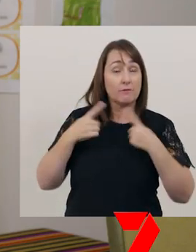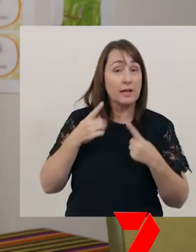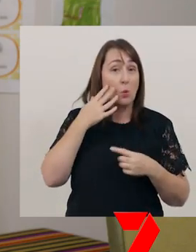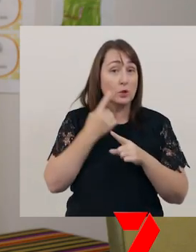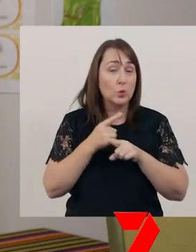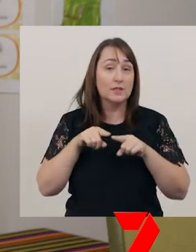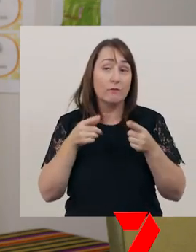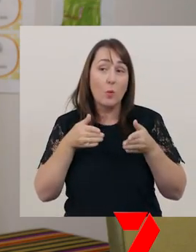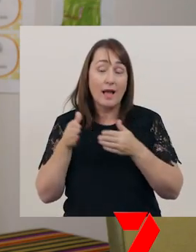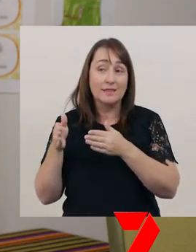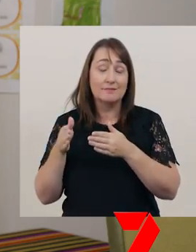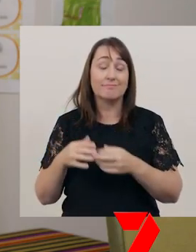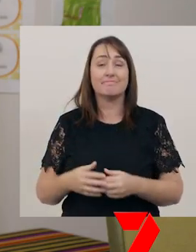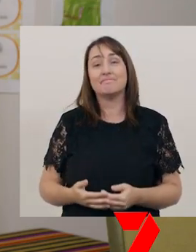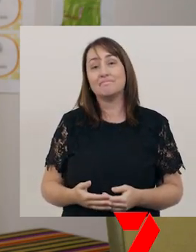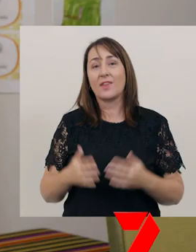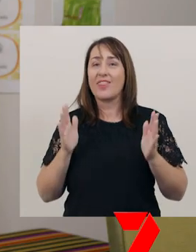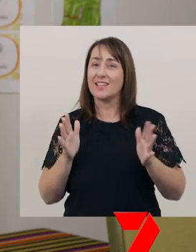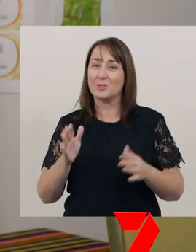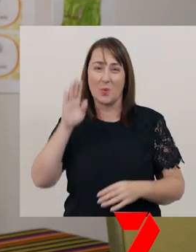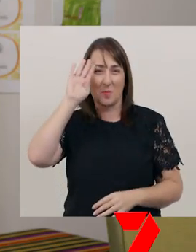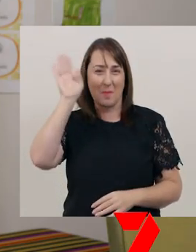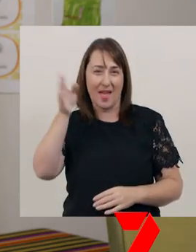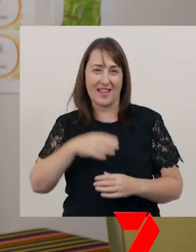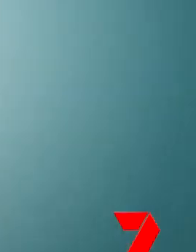Well, that’s all for today. See you next time!